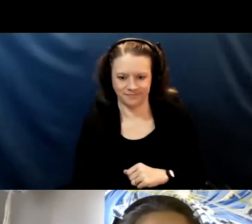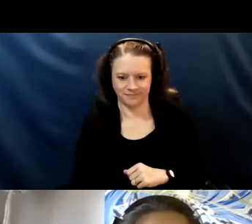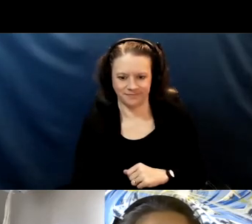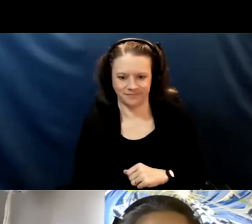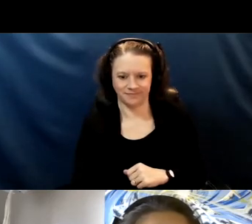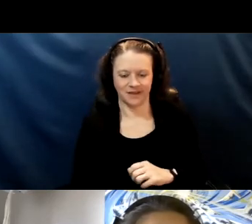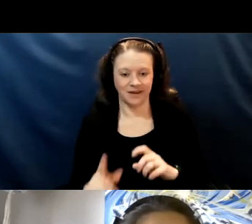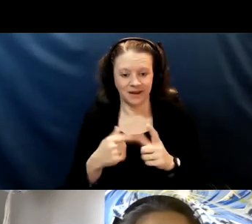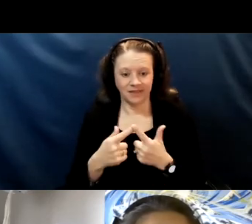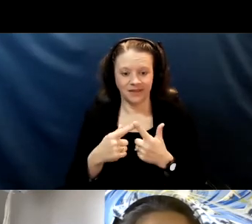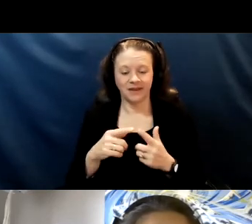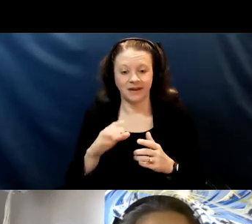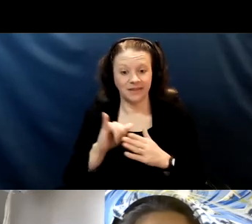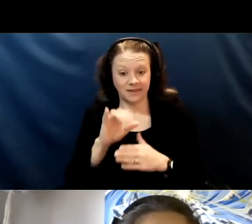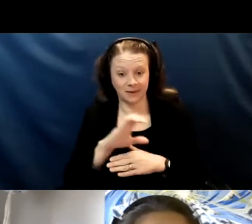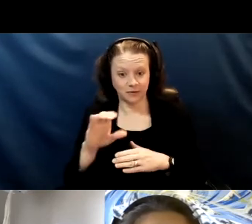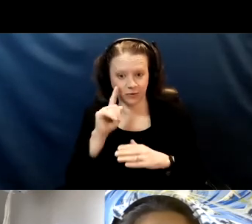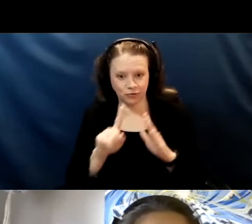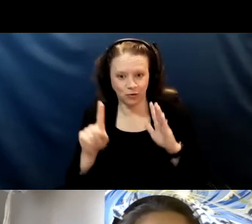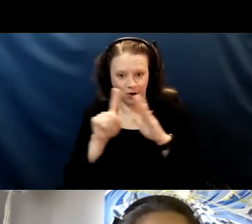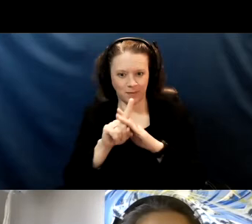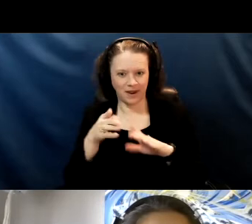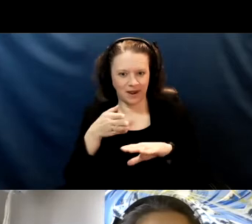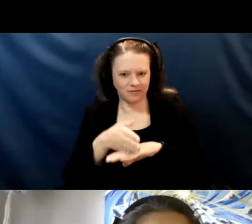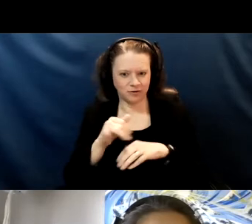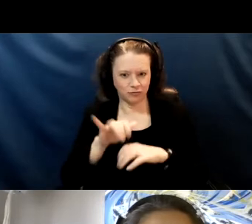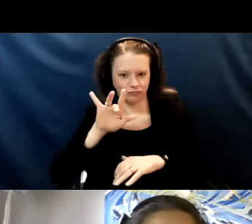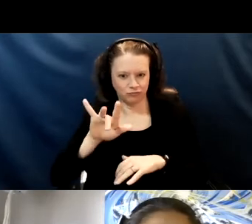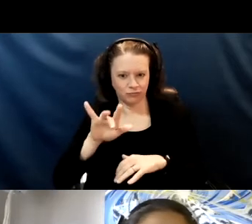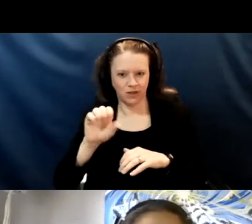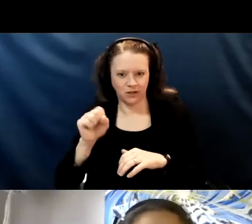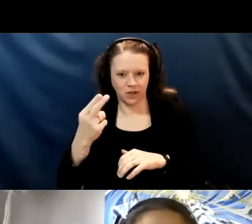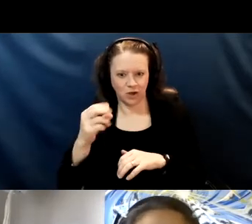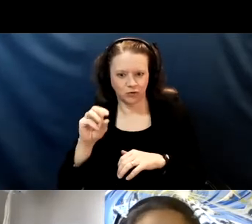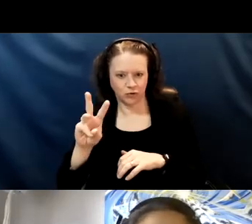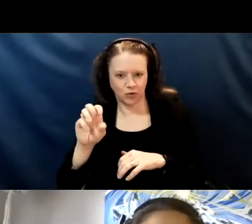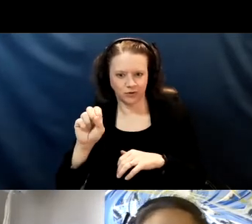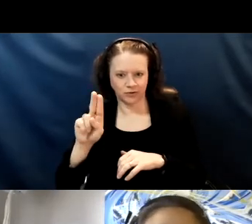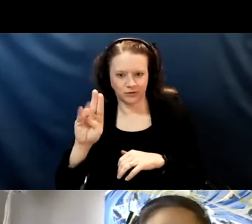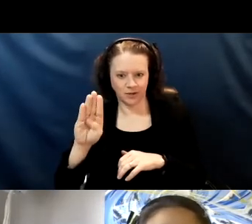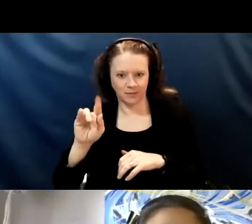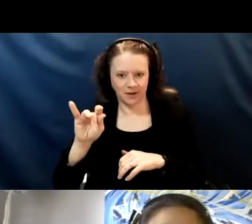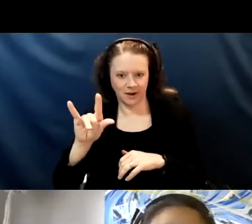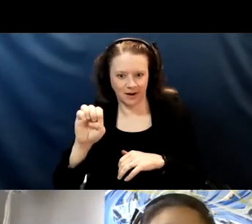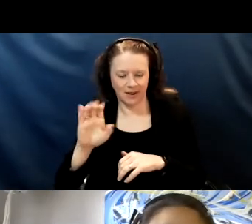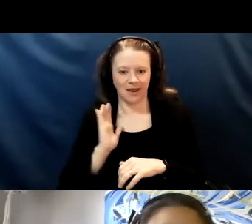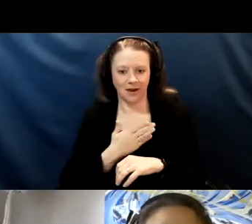and the captions will appear at the bottom of your screen. Our ASL interpreter today is Tammy Richards.